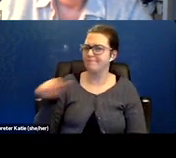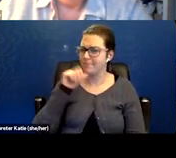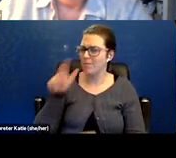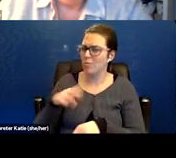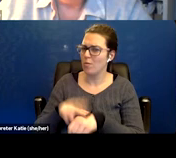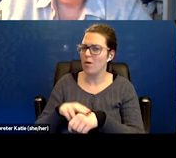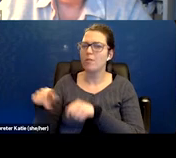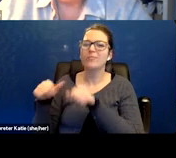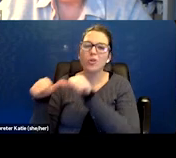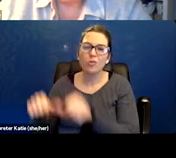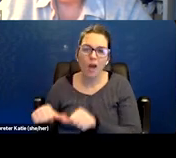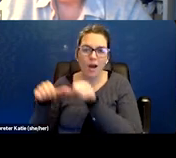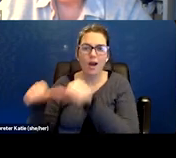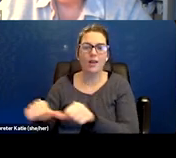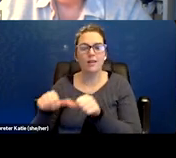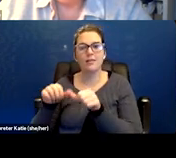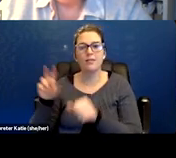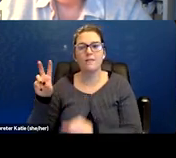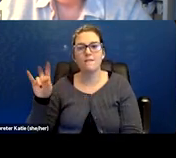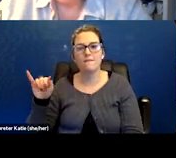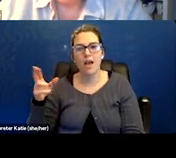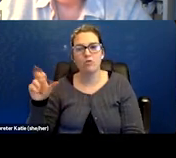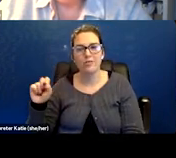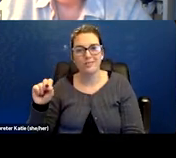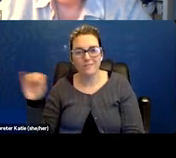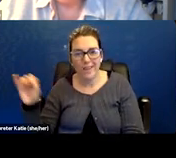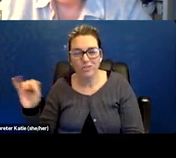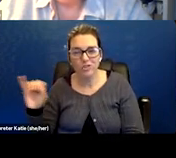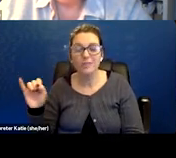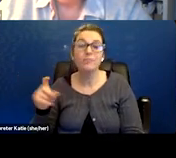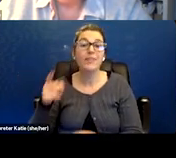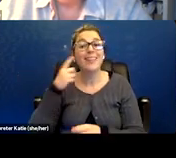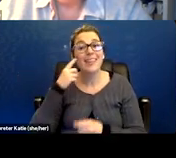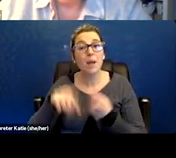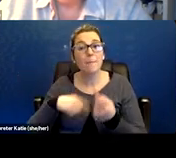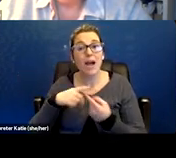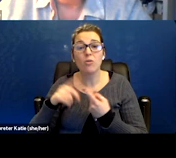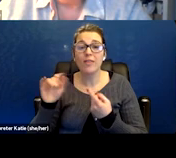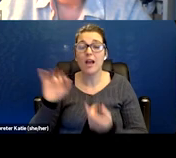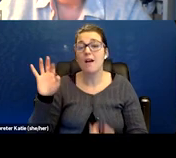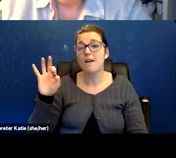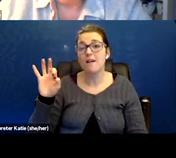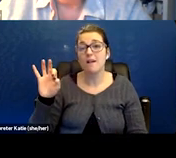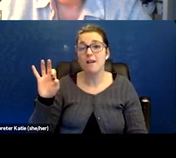You know if you have a flu-like illness but just think about it all the time in your system, it's kind of like chronic hepatitis.